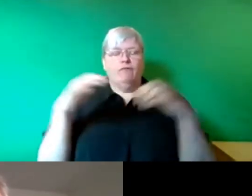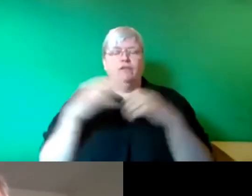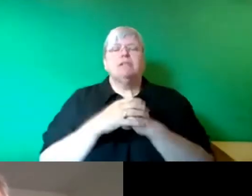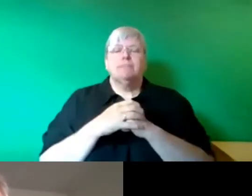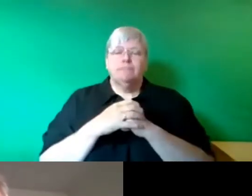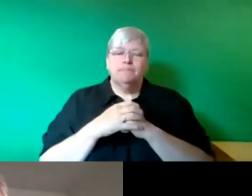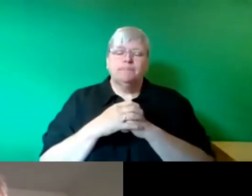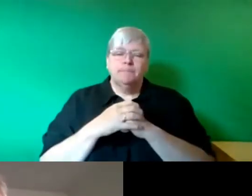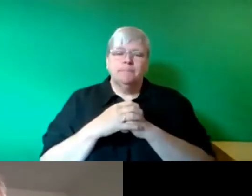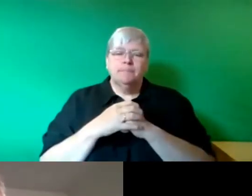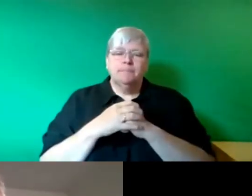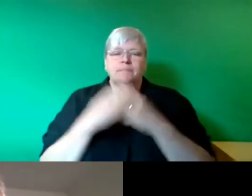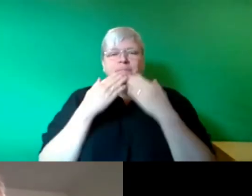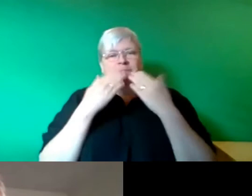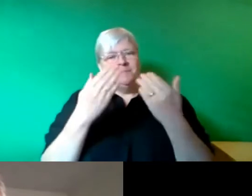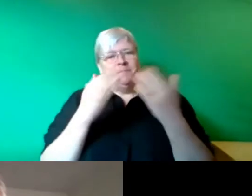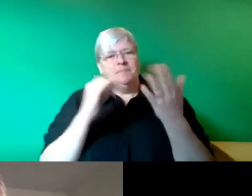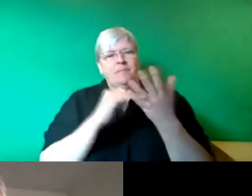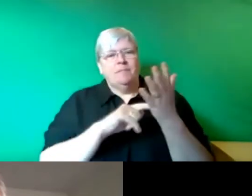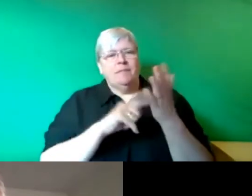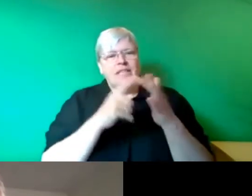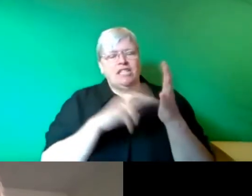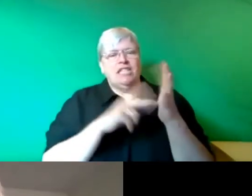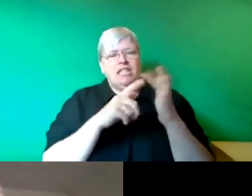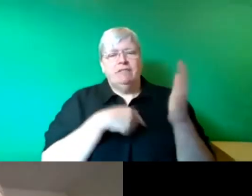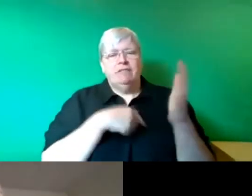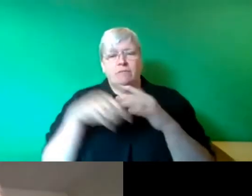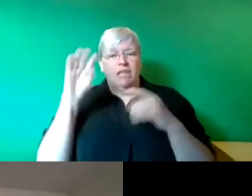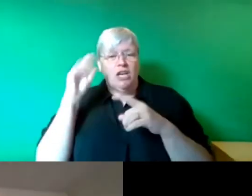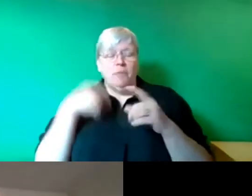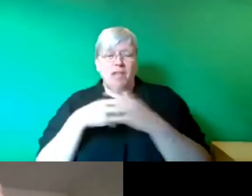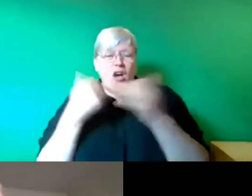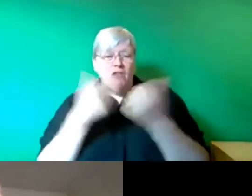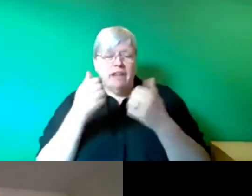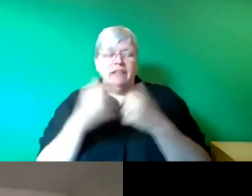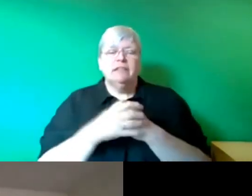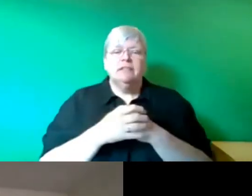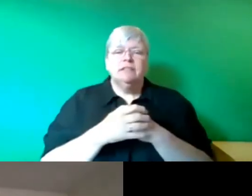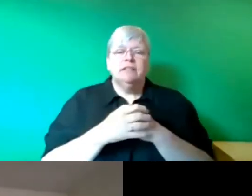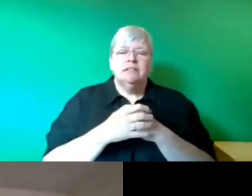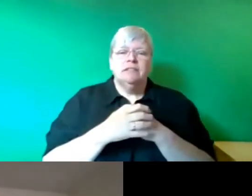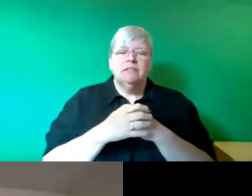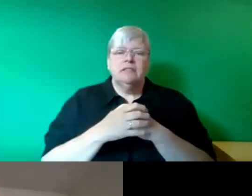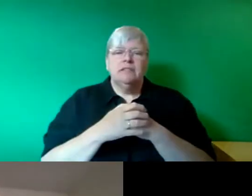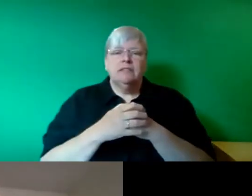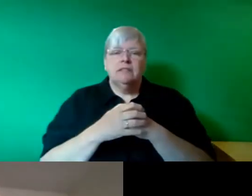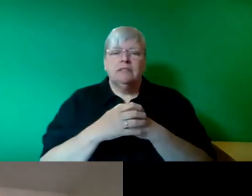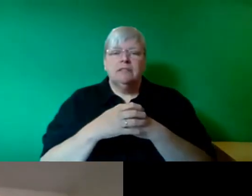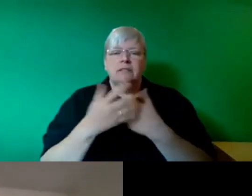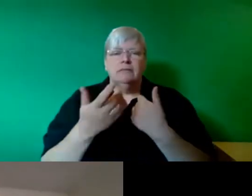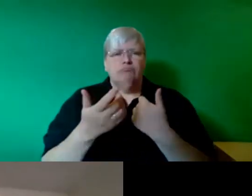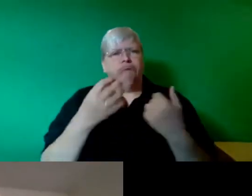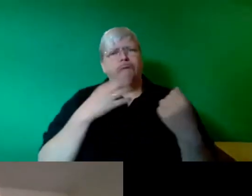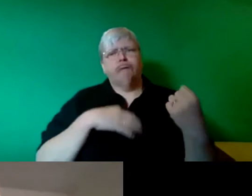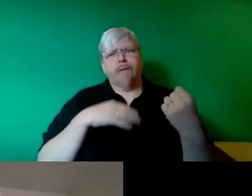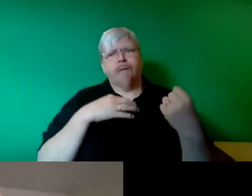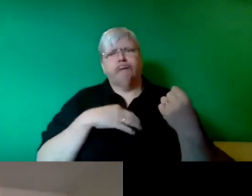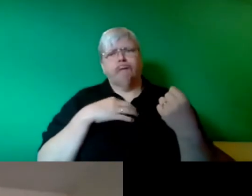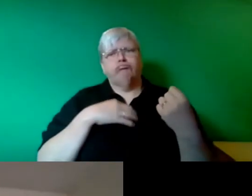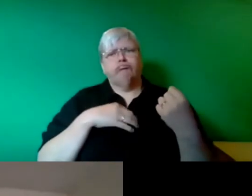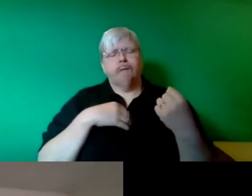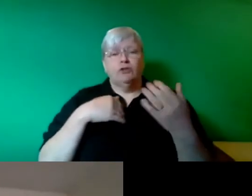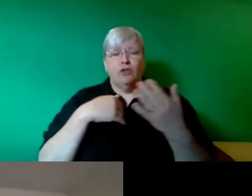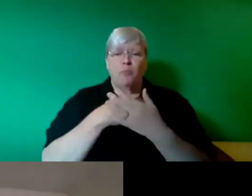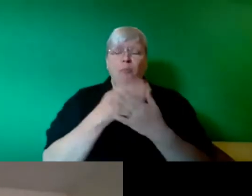Thanks Steve, I hope you all hear me okay. It's a real privilege to be part of this discussion I'll